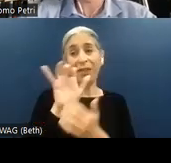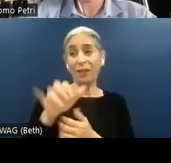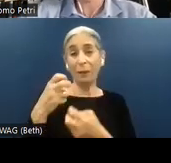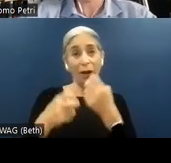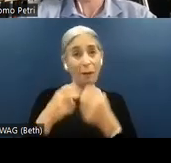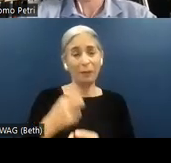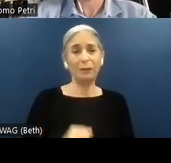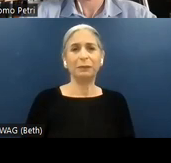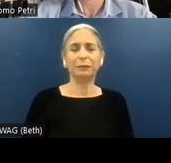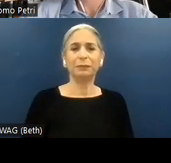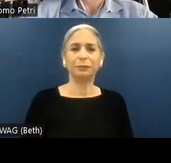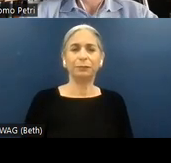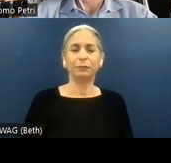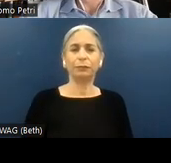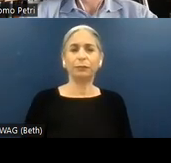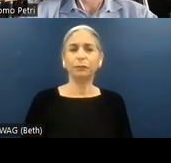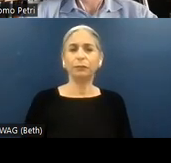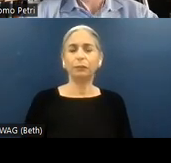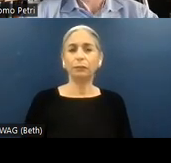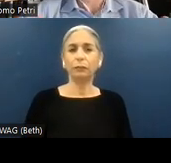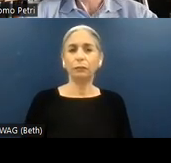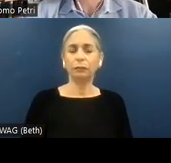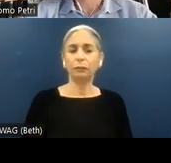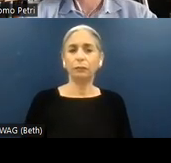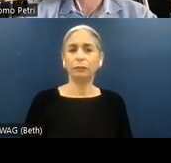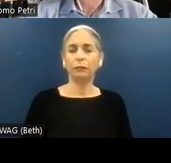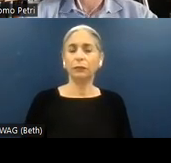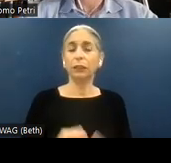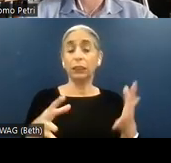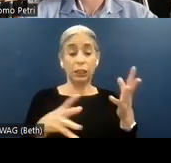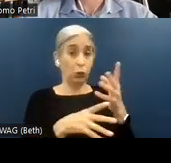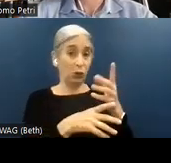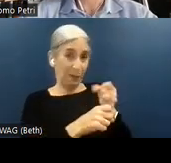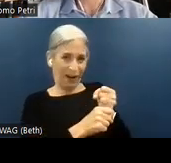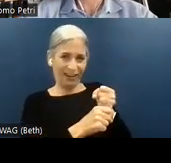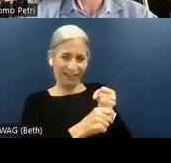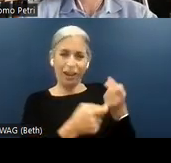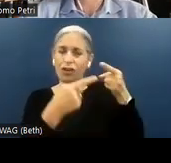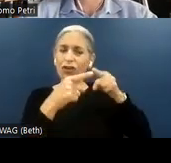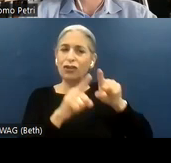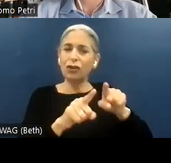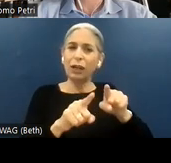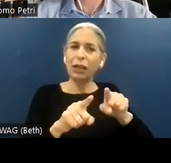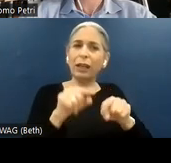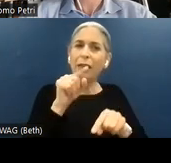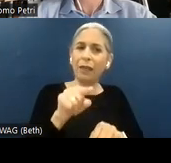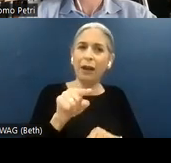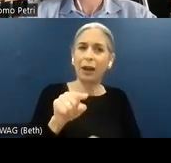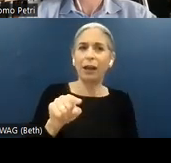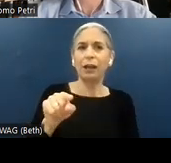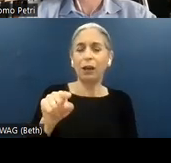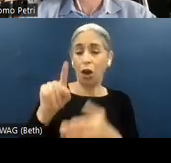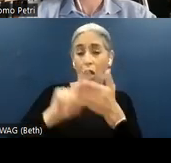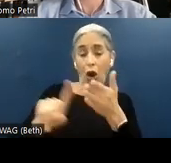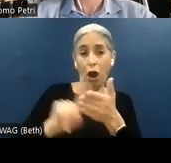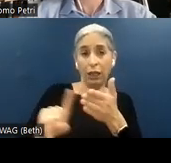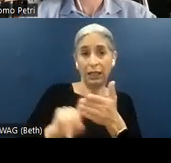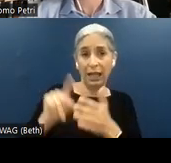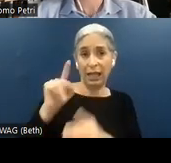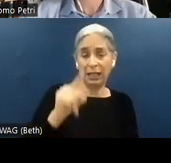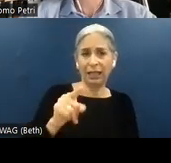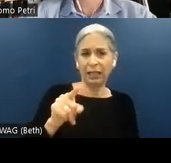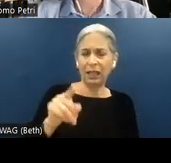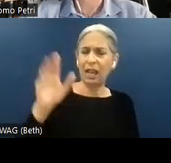To summarize, during the in-use audit, the quantity component appeared to function correctly,